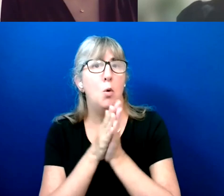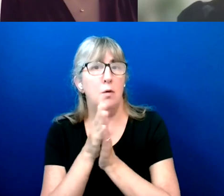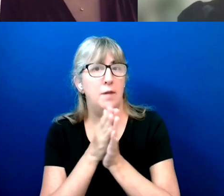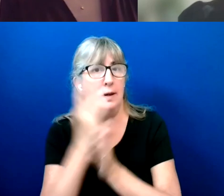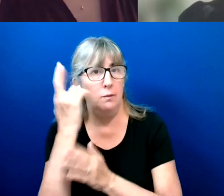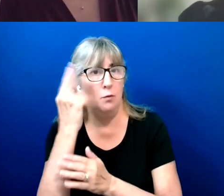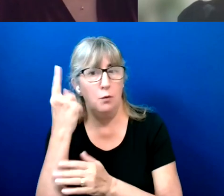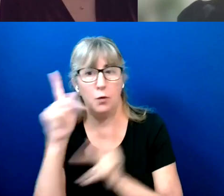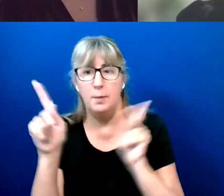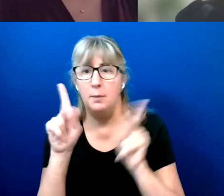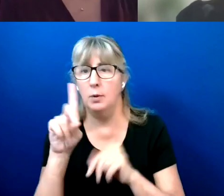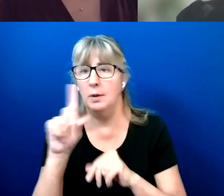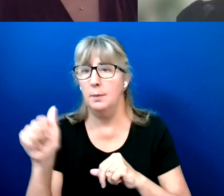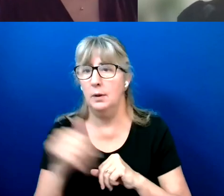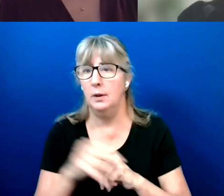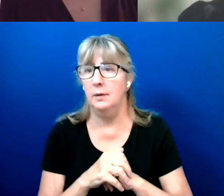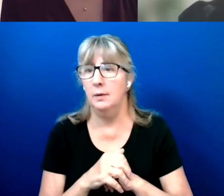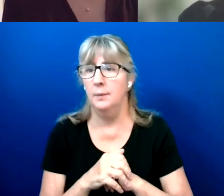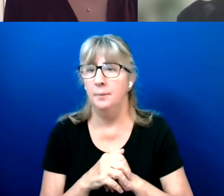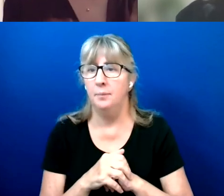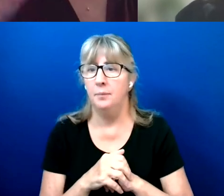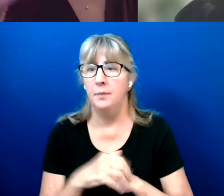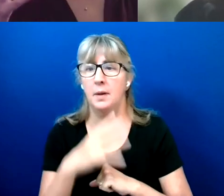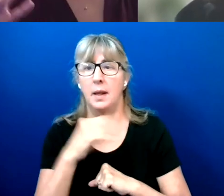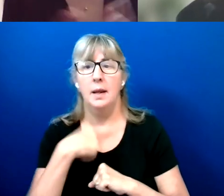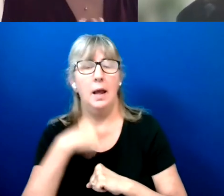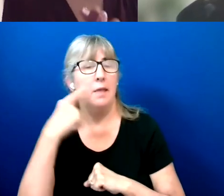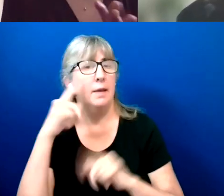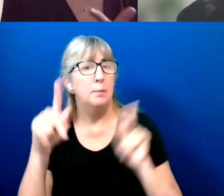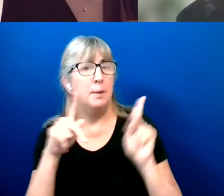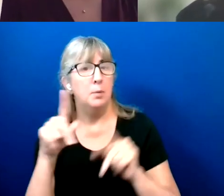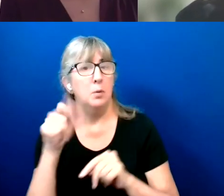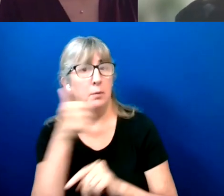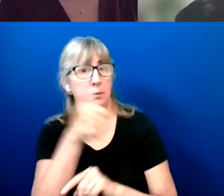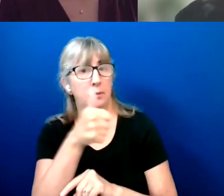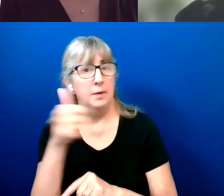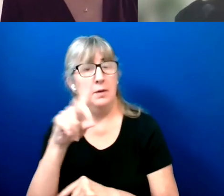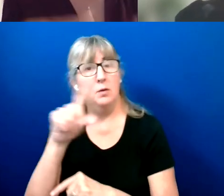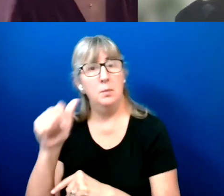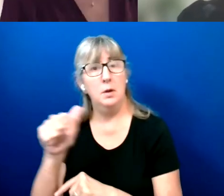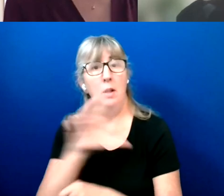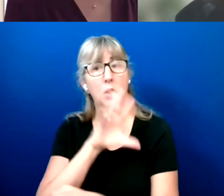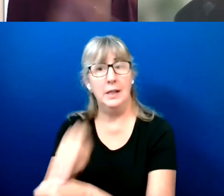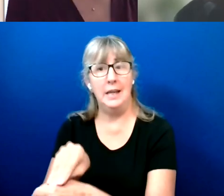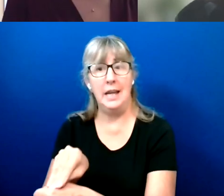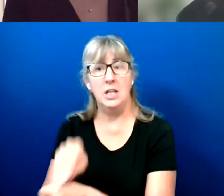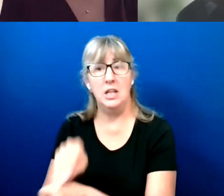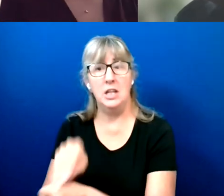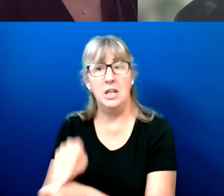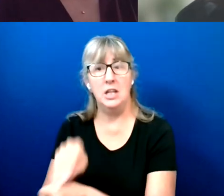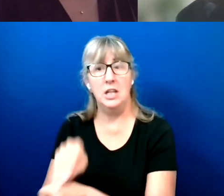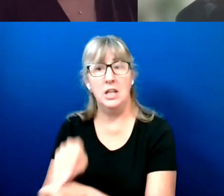I think also people with disabilities are also very engaged in the broad issues that